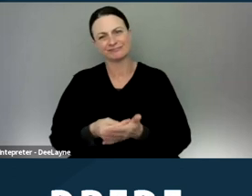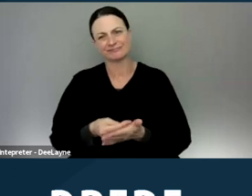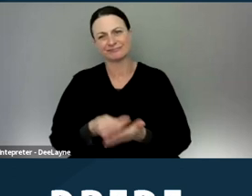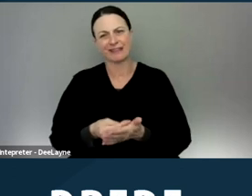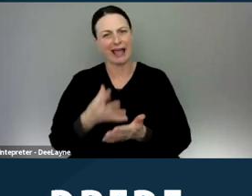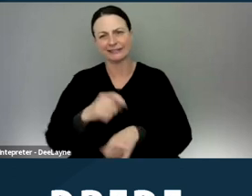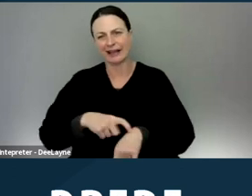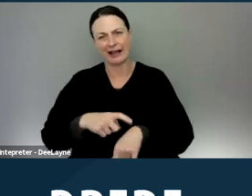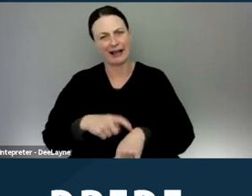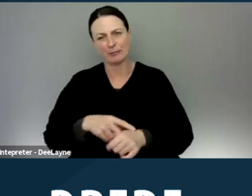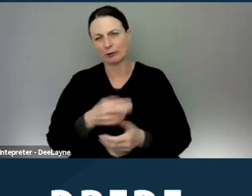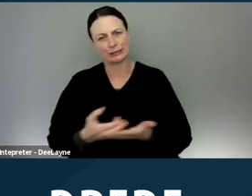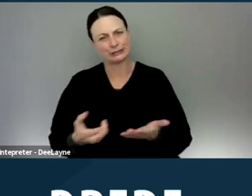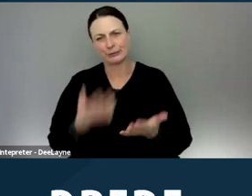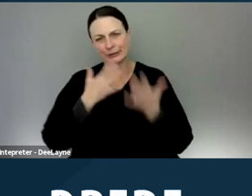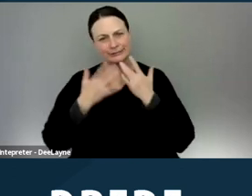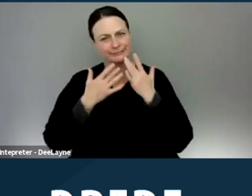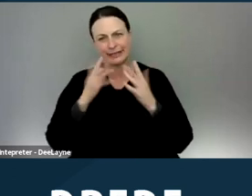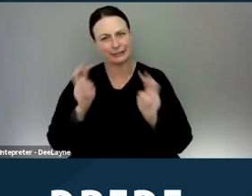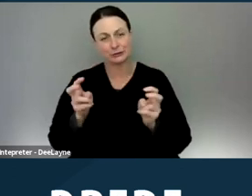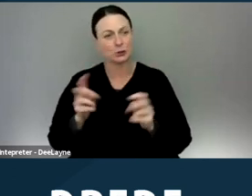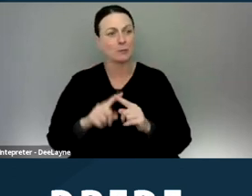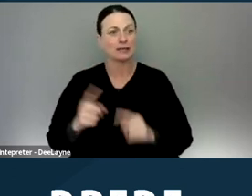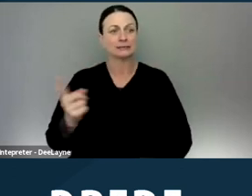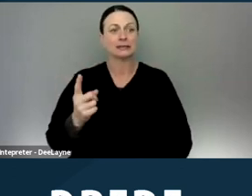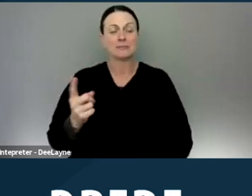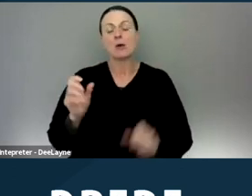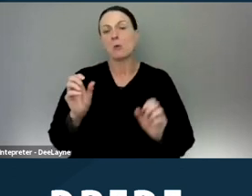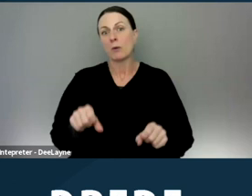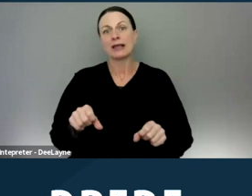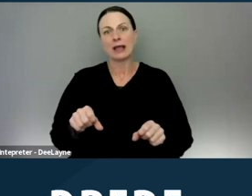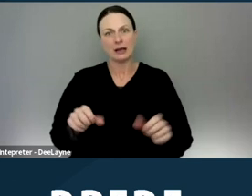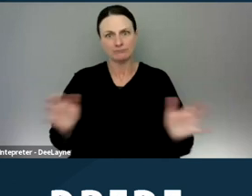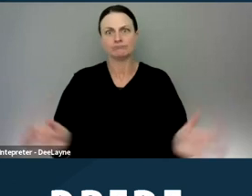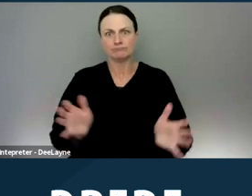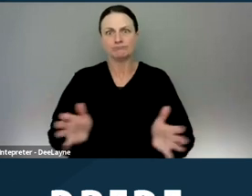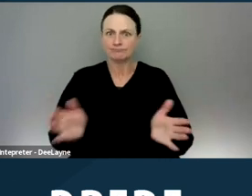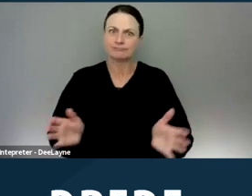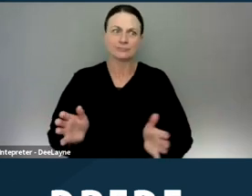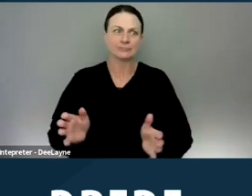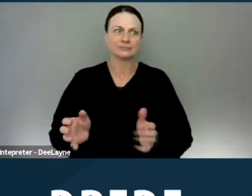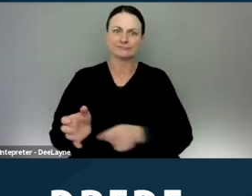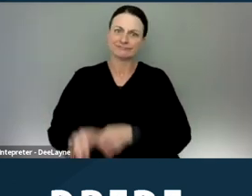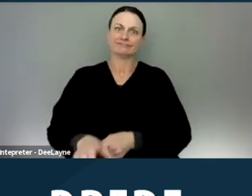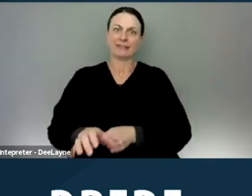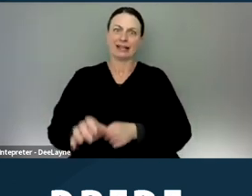but it's one of those things that we can all press for the state to fund the department more.